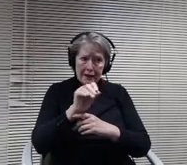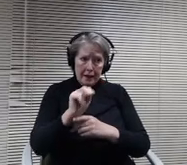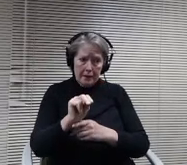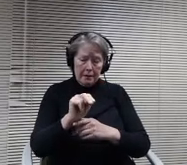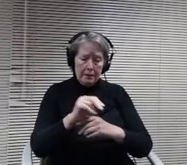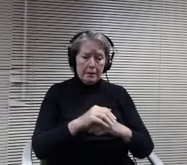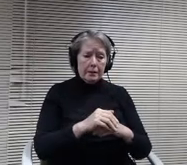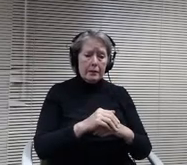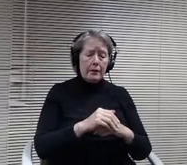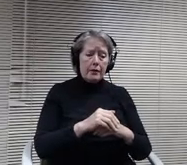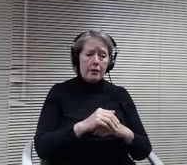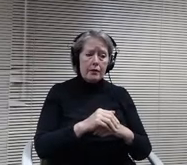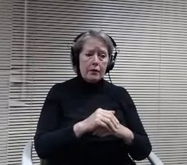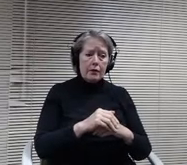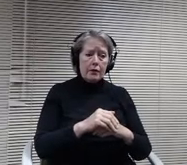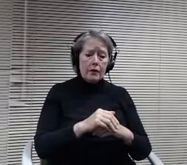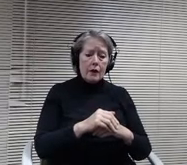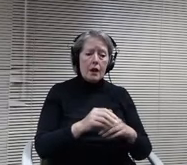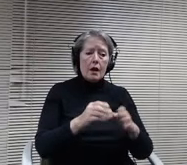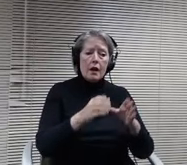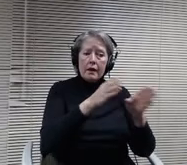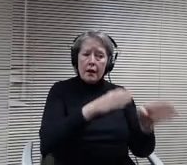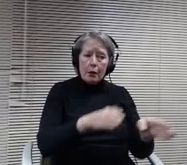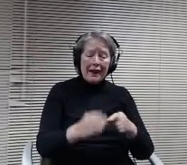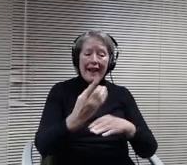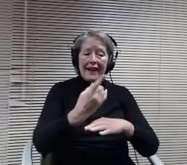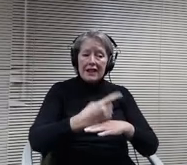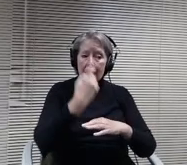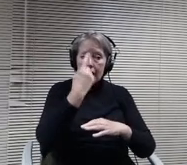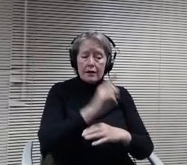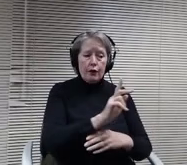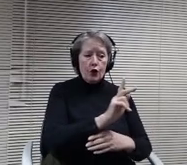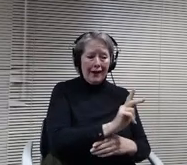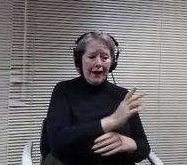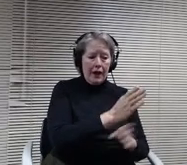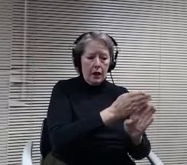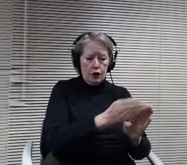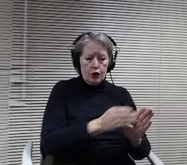correct. Those will be January 28th and 29th, correct? So